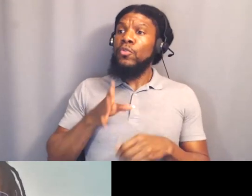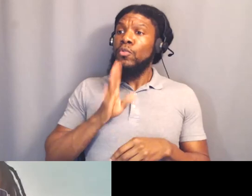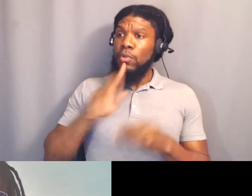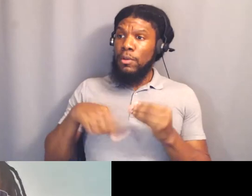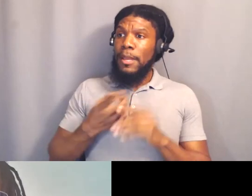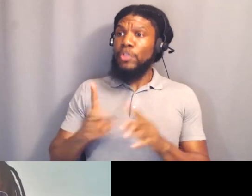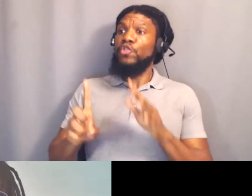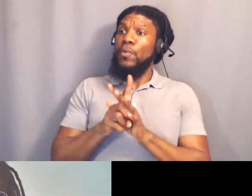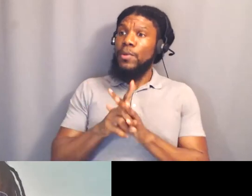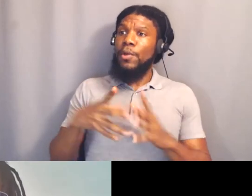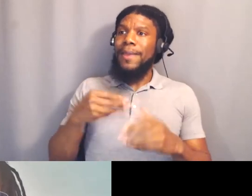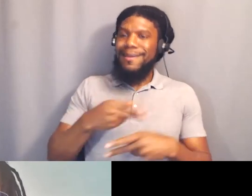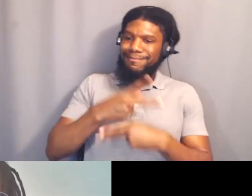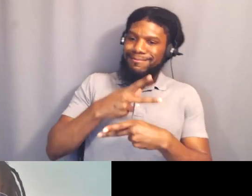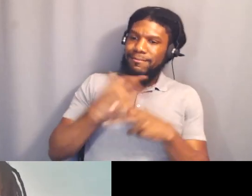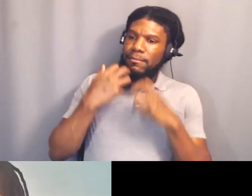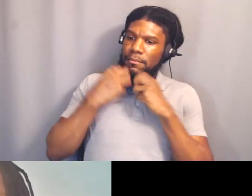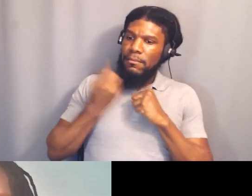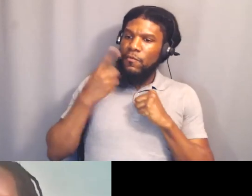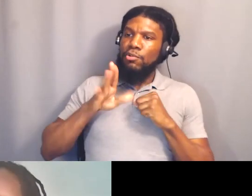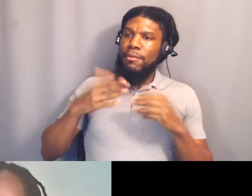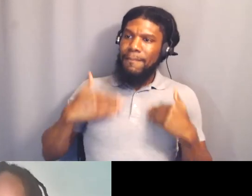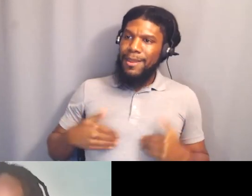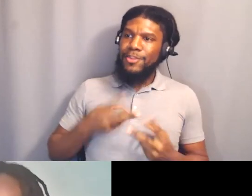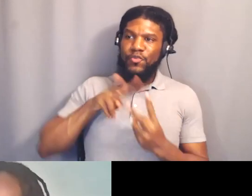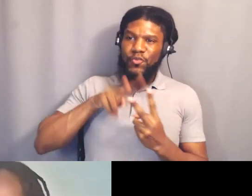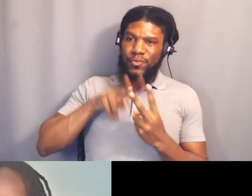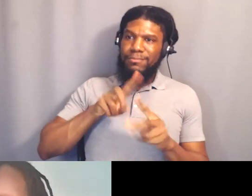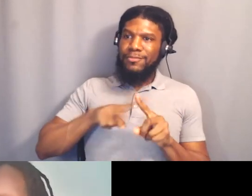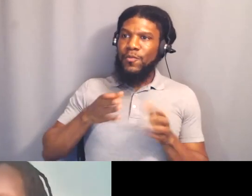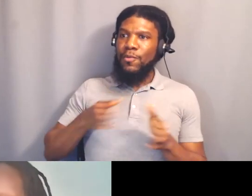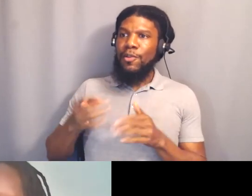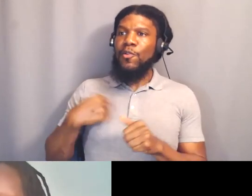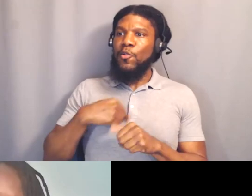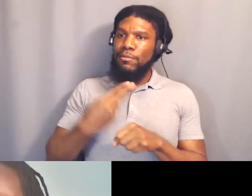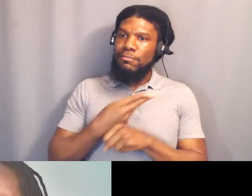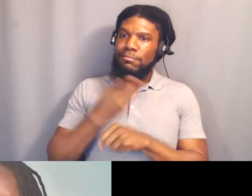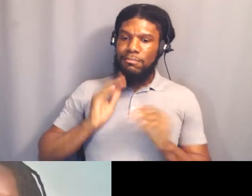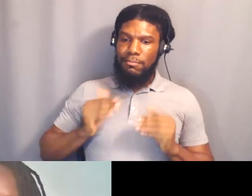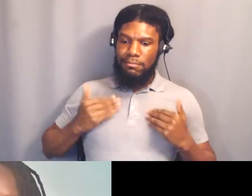are two ways in which we use our body to make Black Lives Matter. A lot of times the showing up,